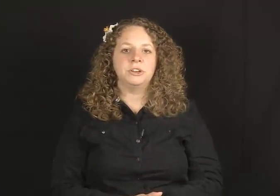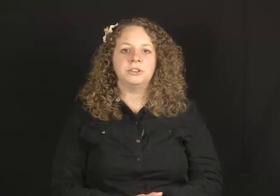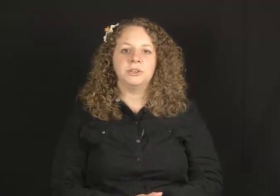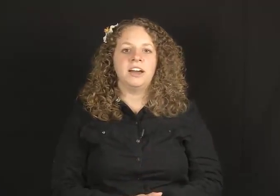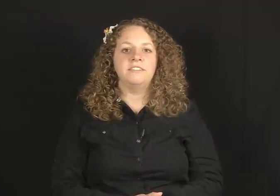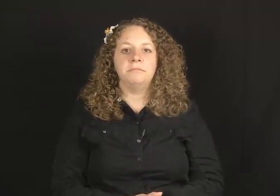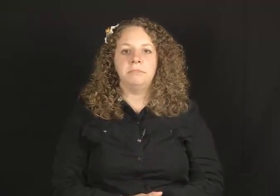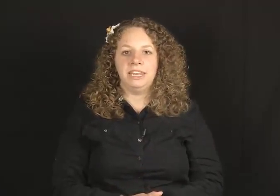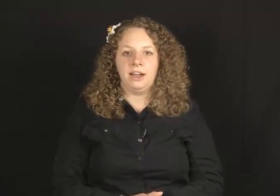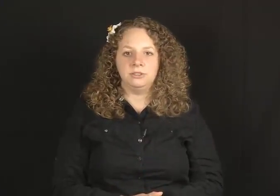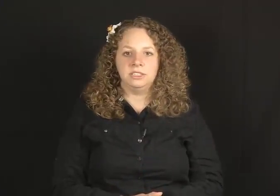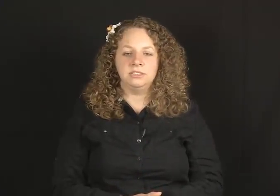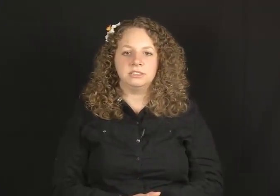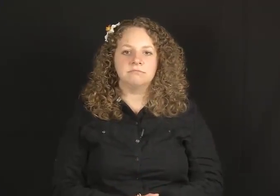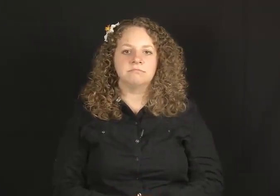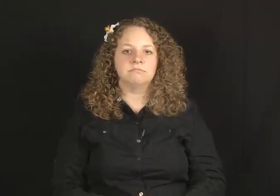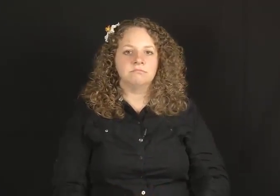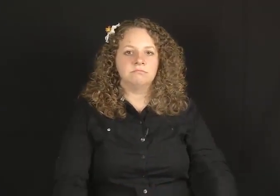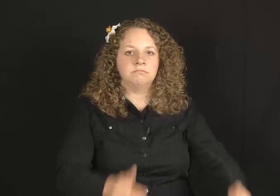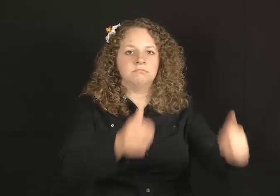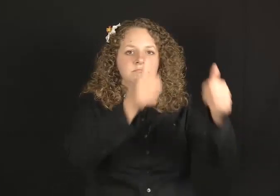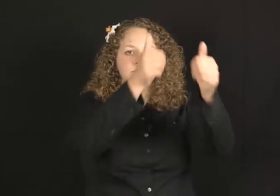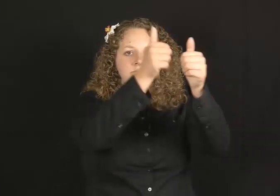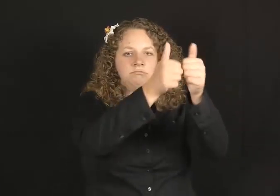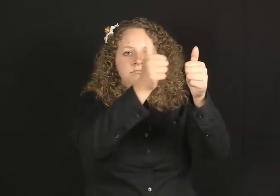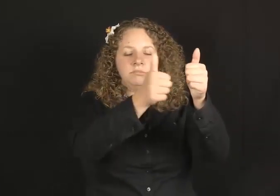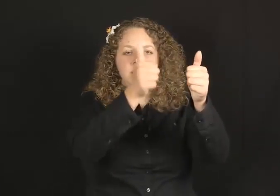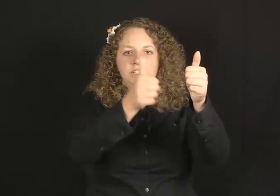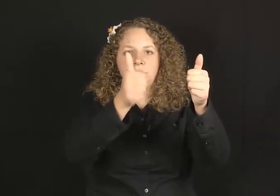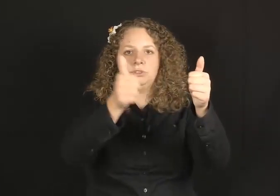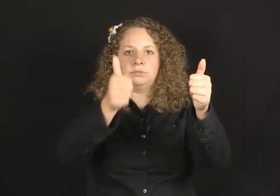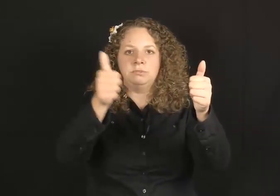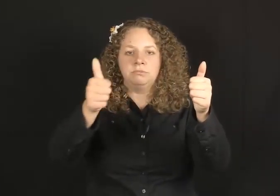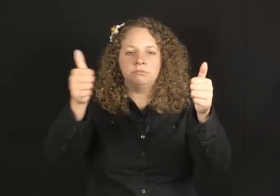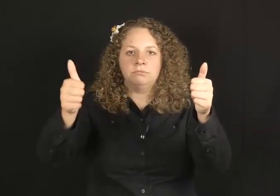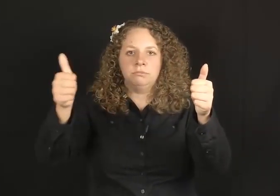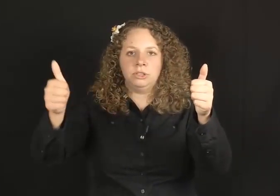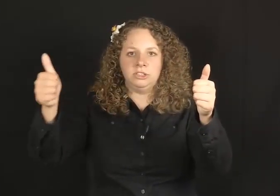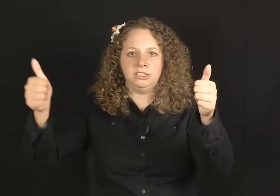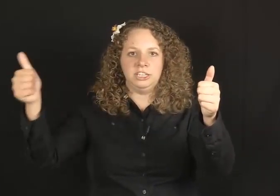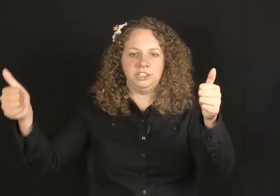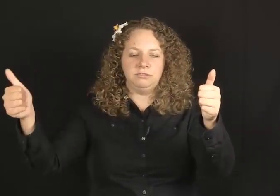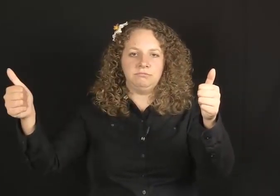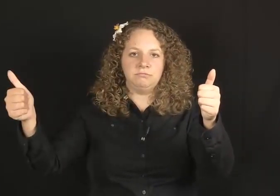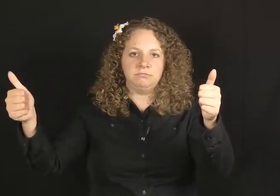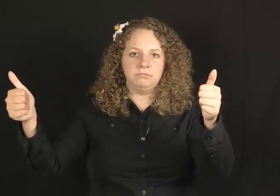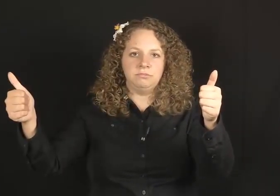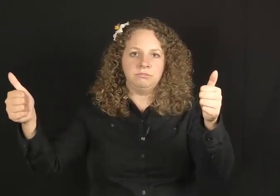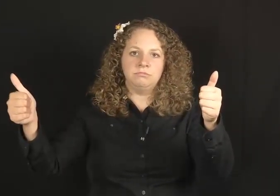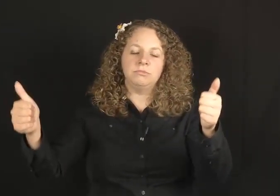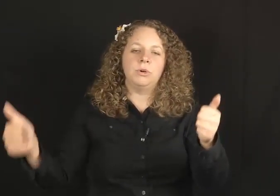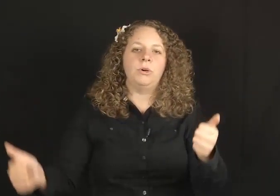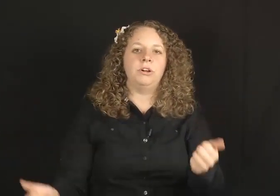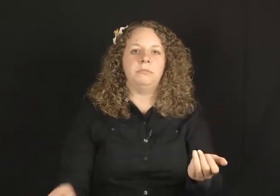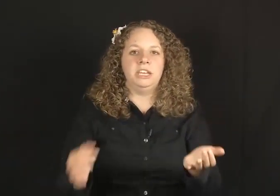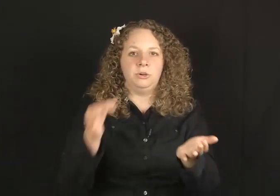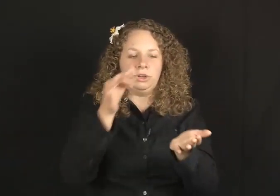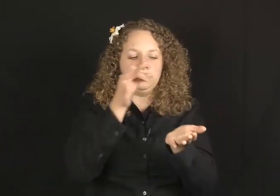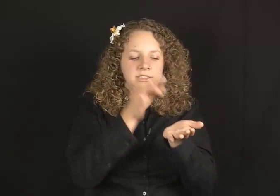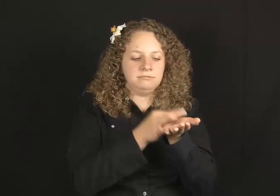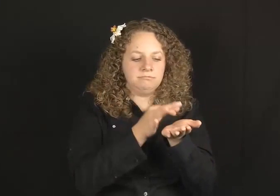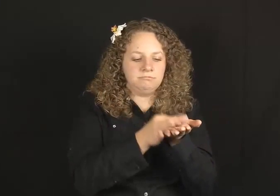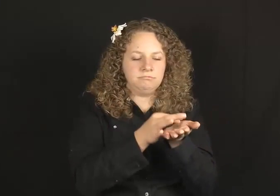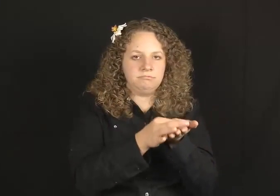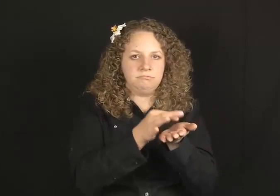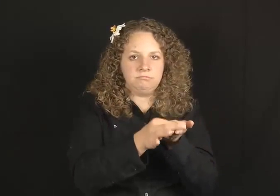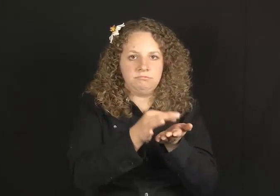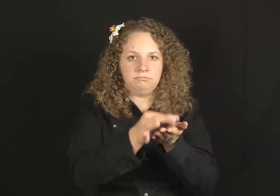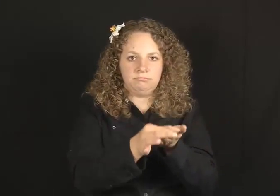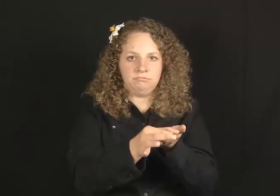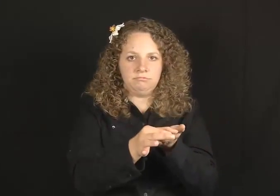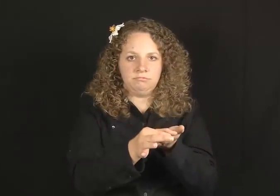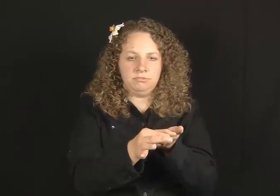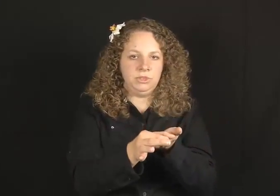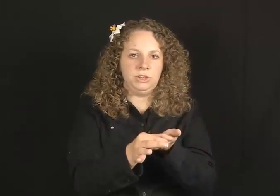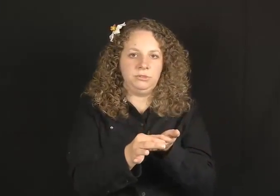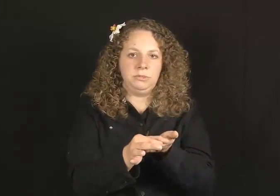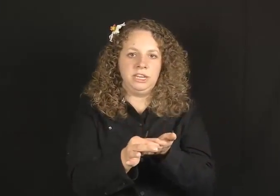You could also have many houses, that shows pluralization, or many coins, you can repeat